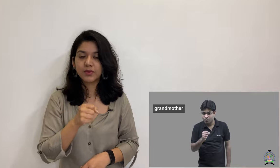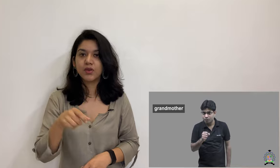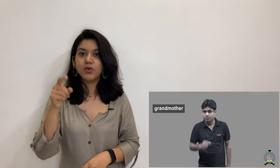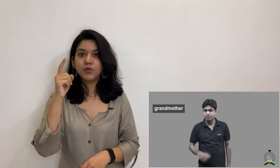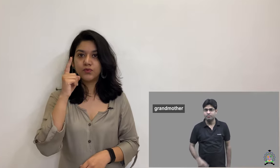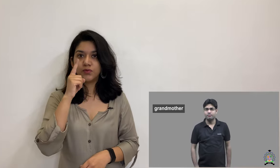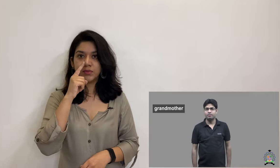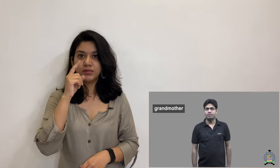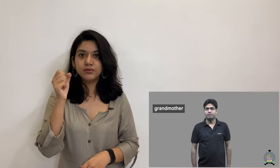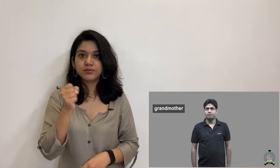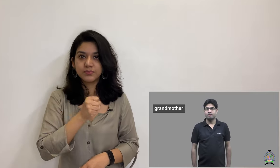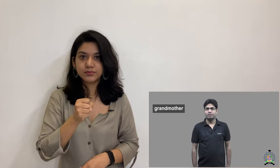Woman